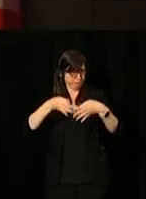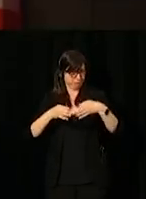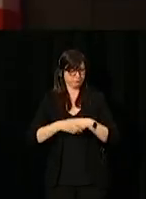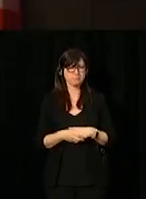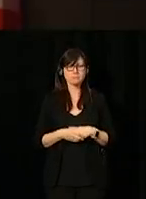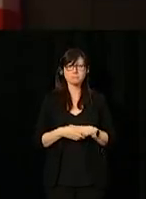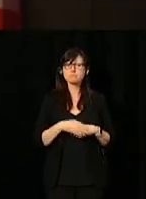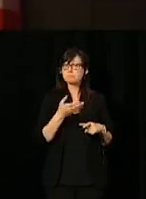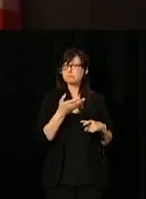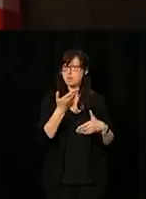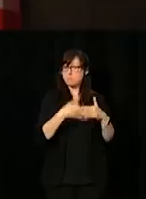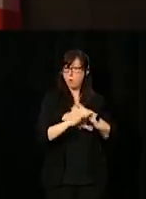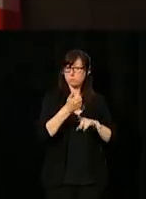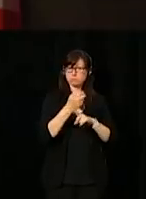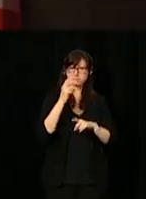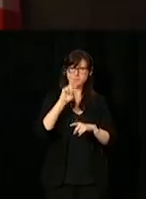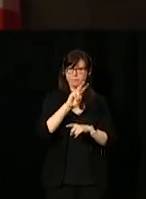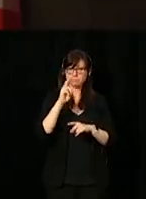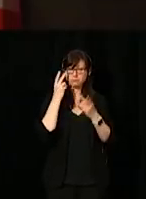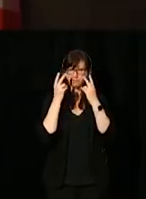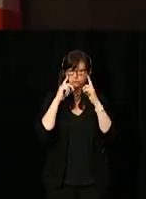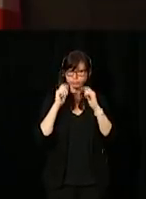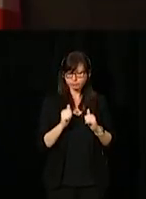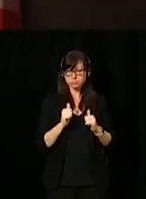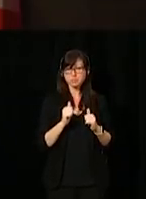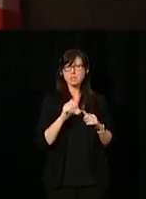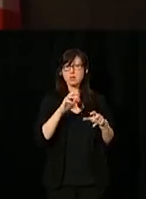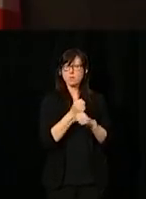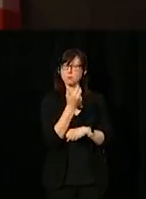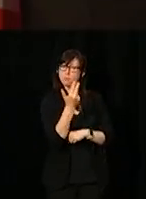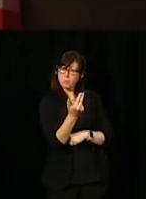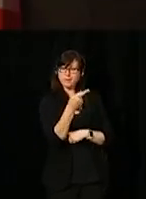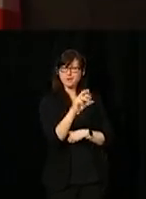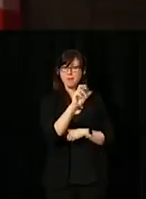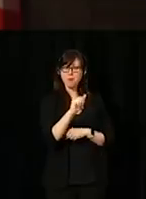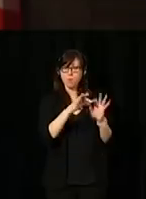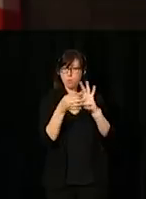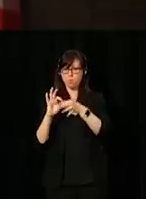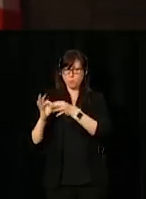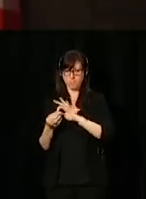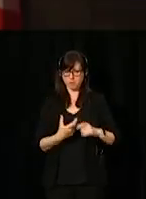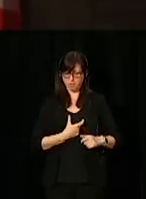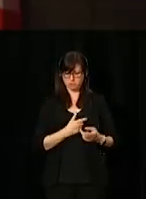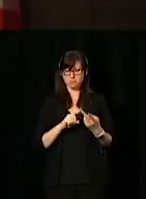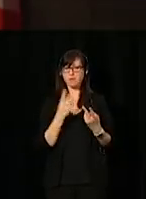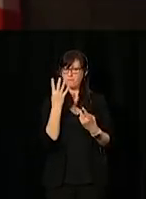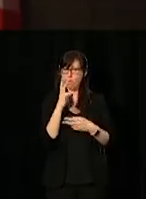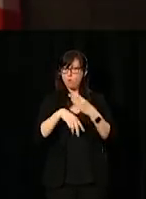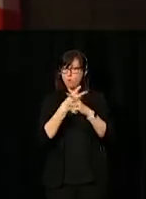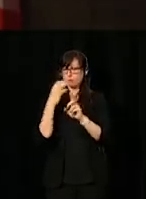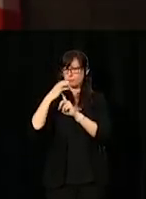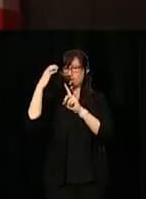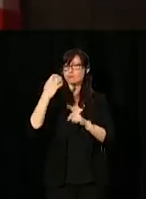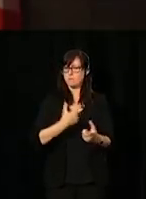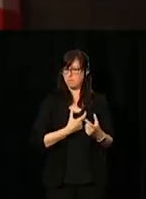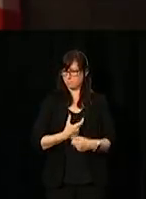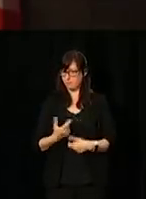She won three Paralympic medals and four world championship medals,